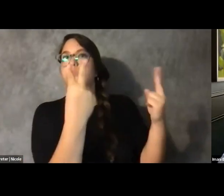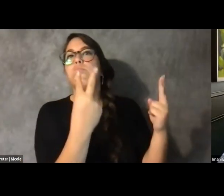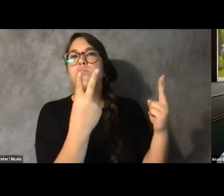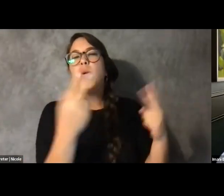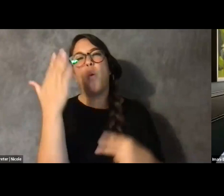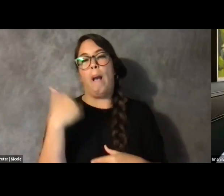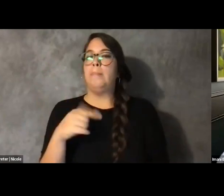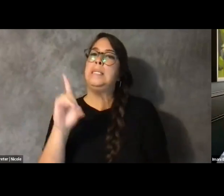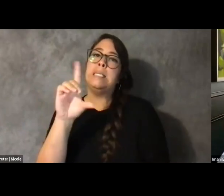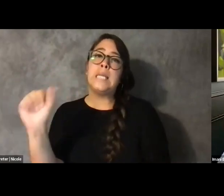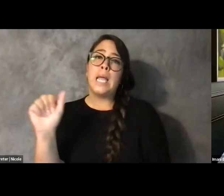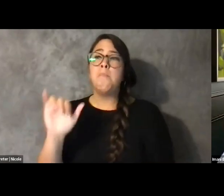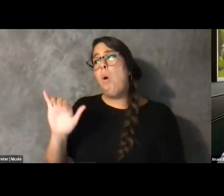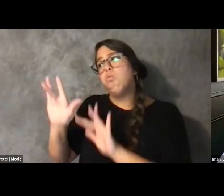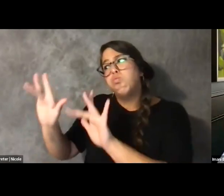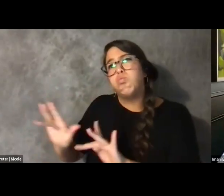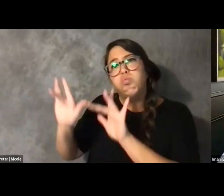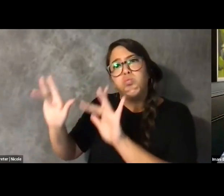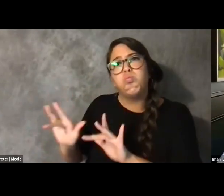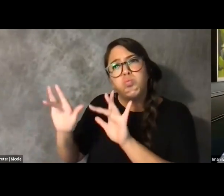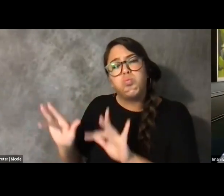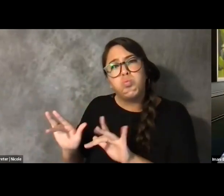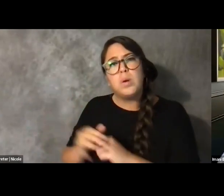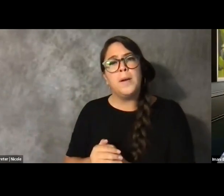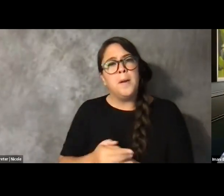and they felt bad for me and I was at a loss.